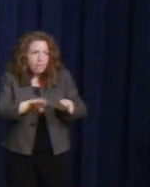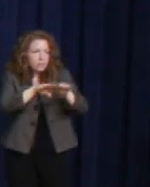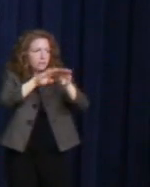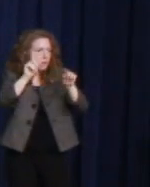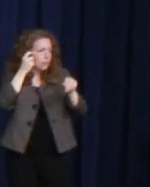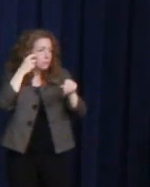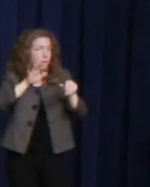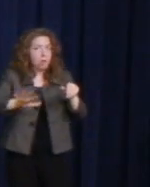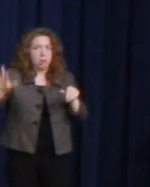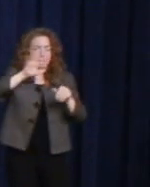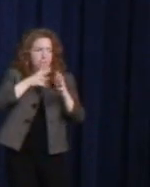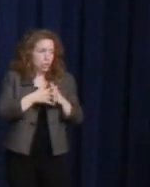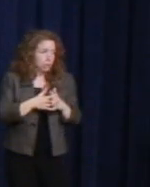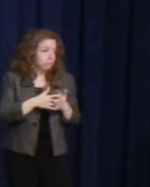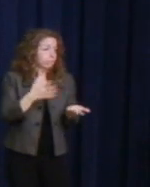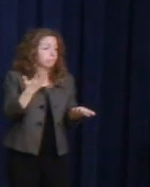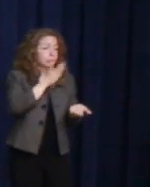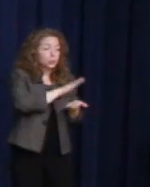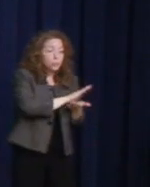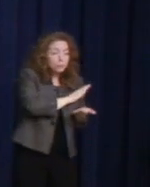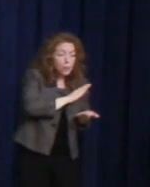From school boards to the United States Senate